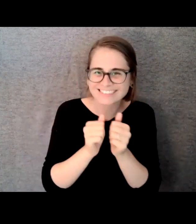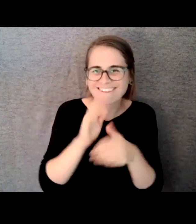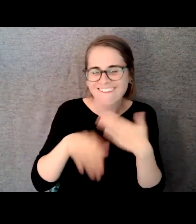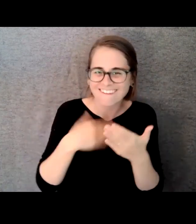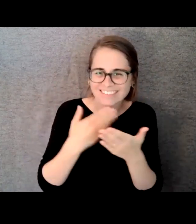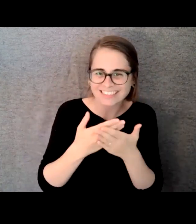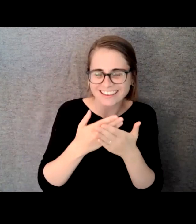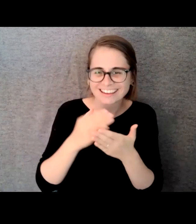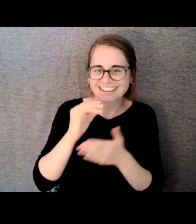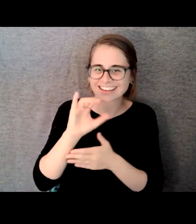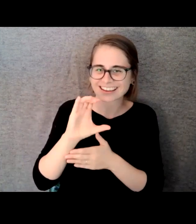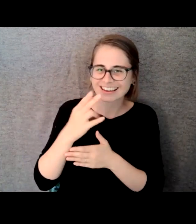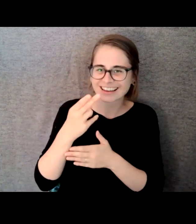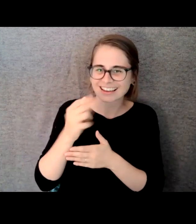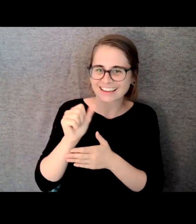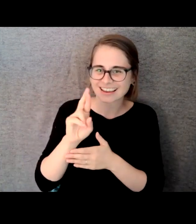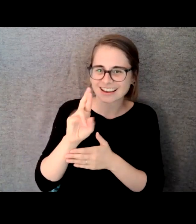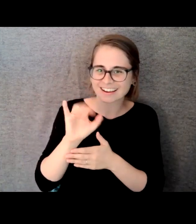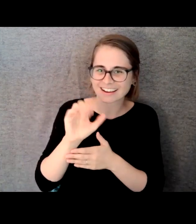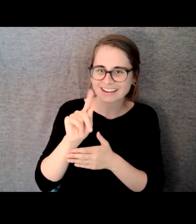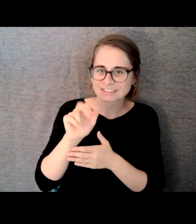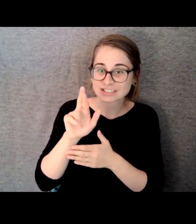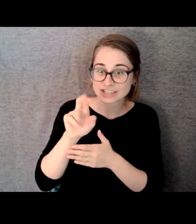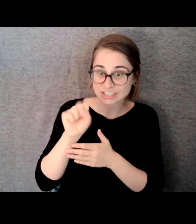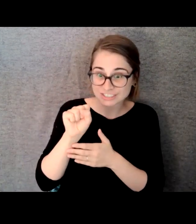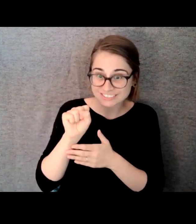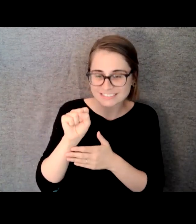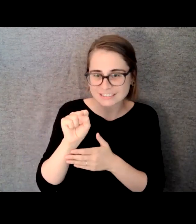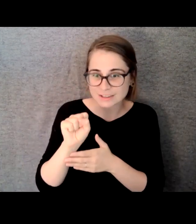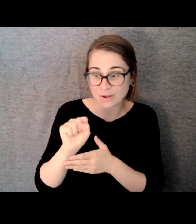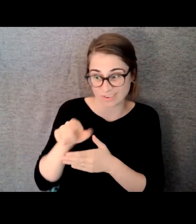this is just surreal, wow, it's crazy. I never would have thought that this show